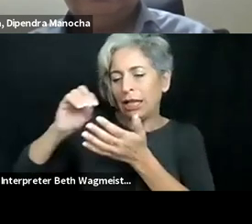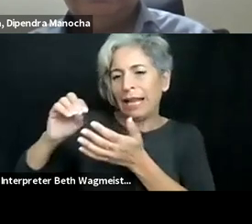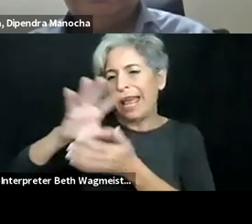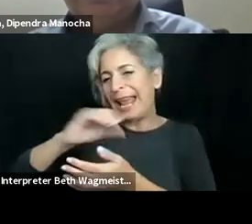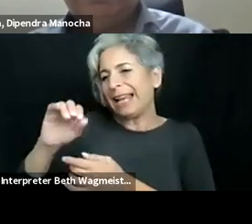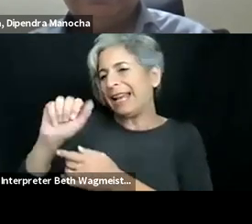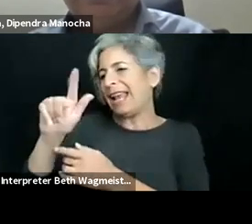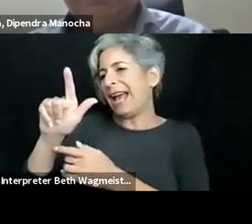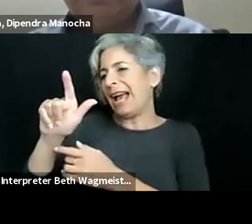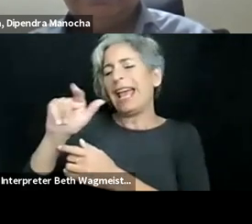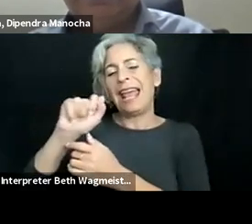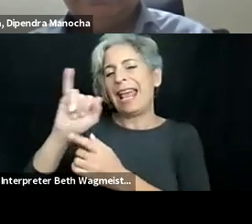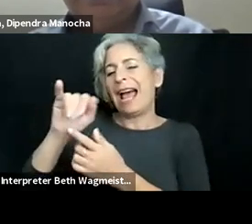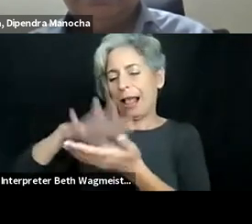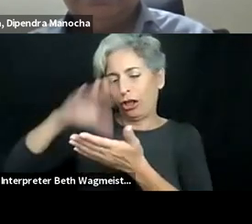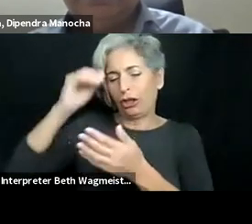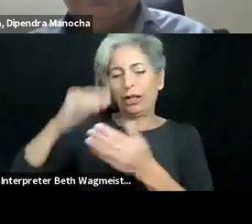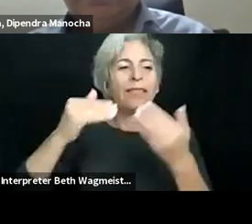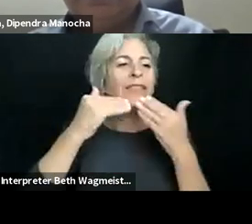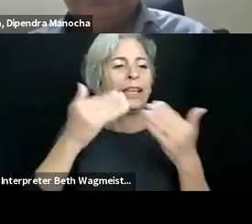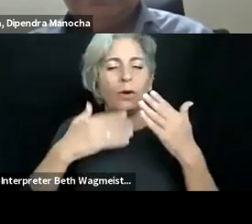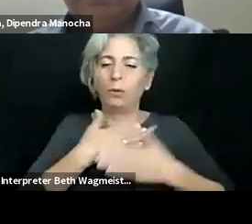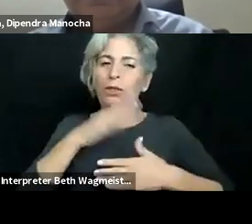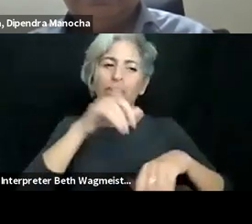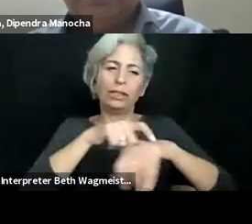the time to give us a pulse of what's going on, specifically around machine